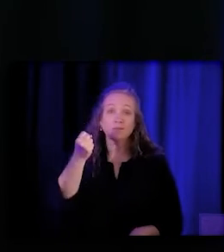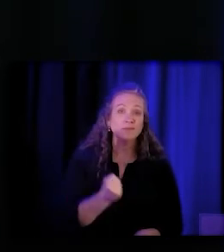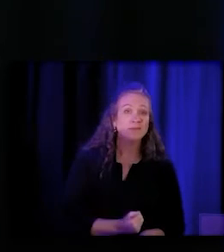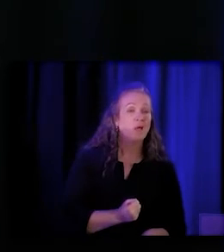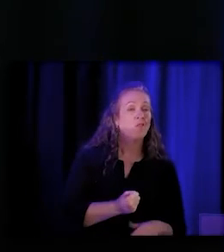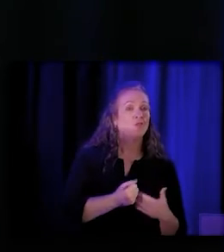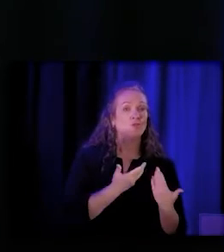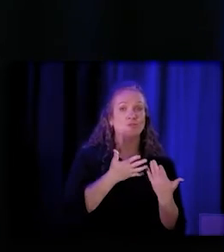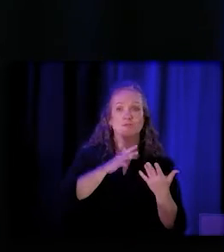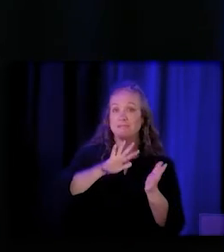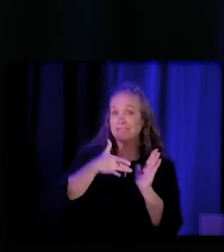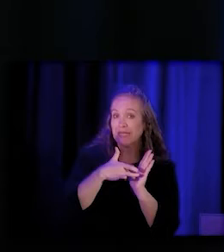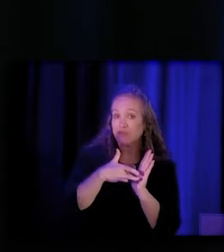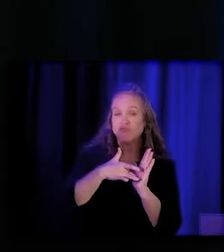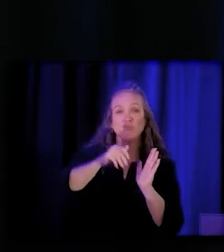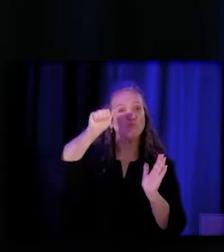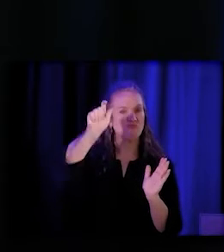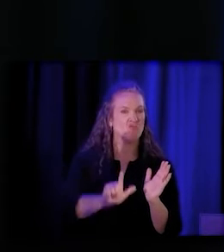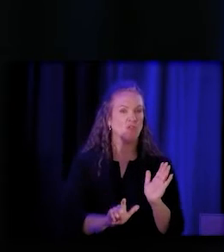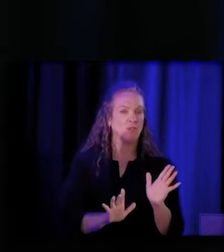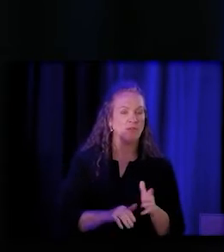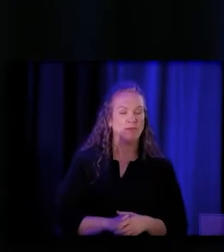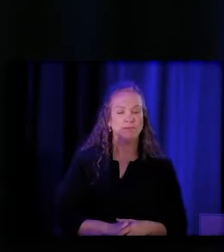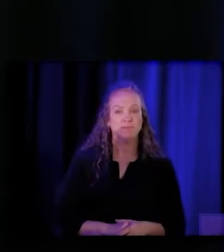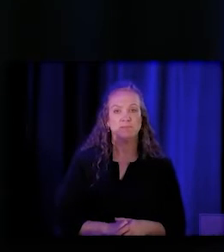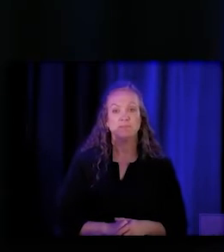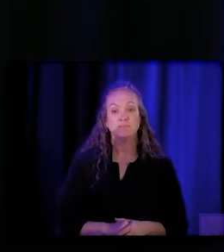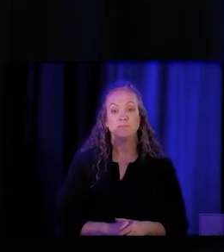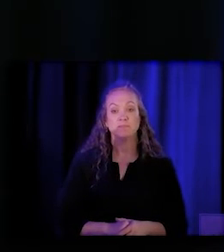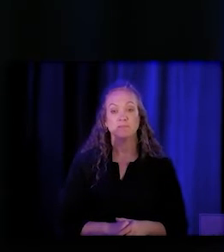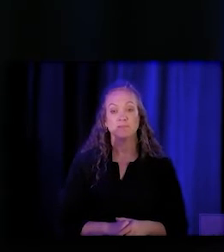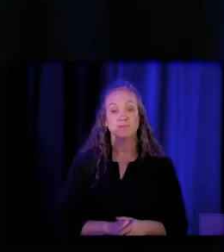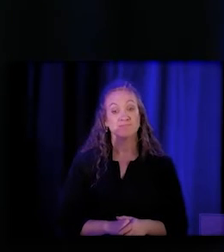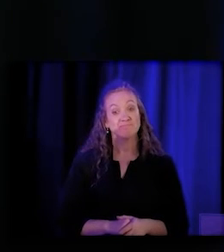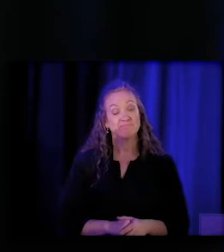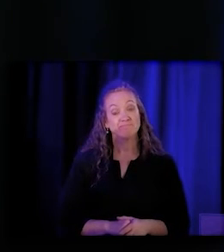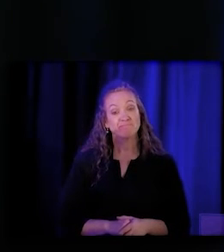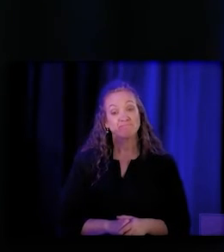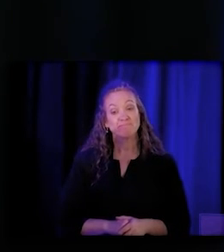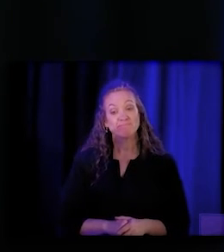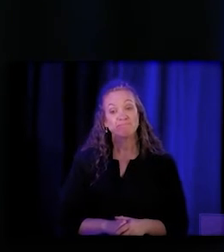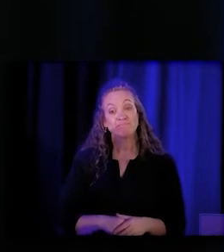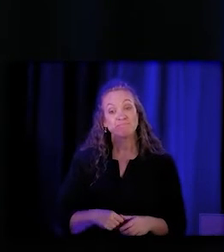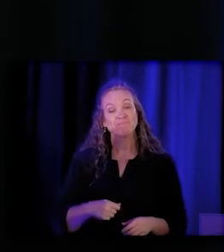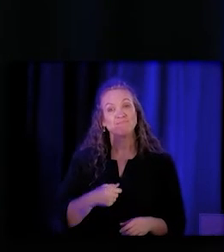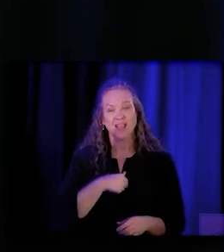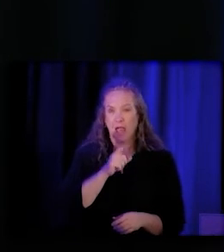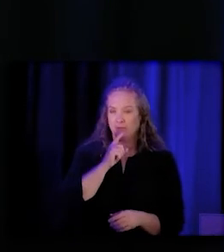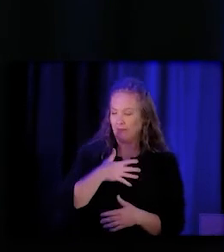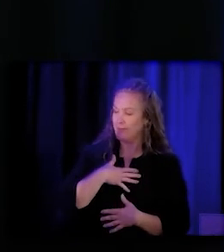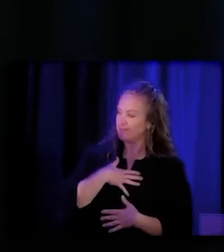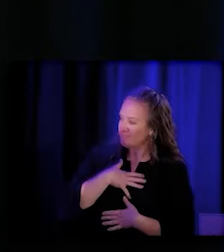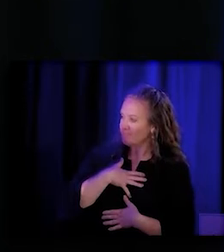as well as Central California. And I really appreciated what you just said around agency,